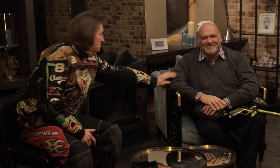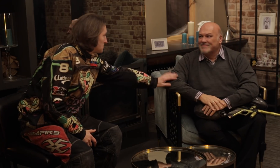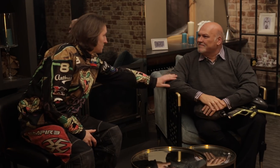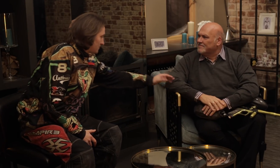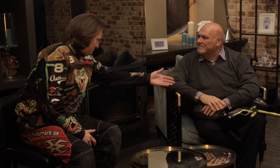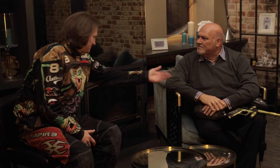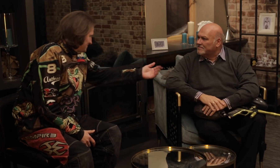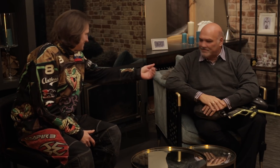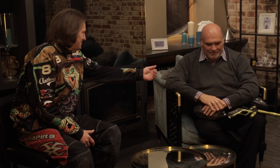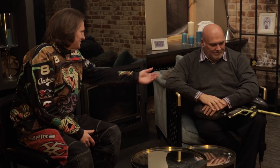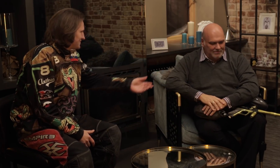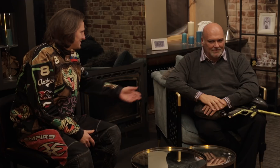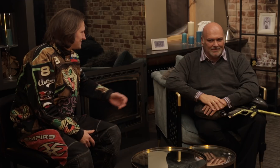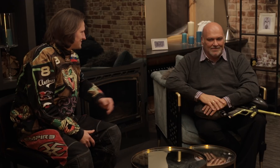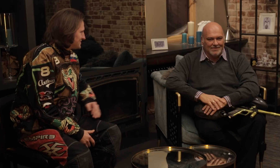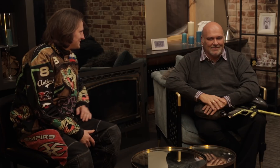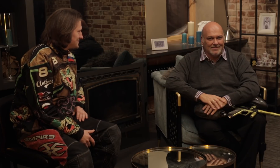Give my gun back, please!